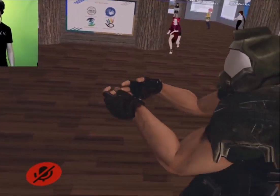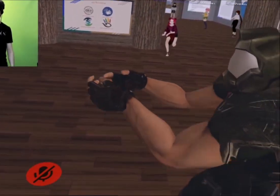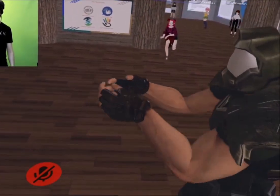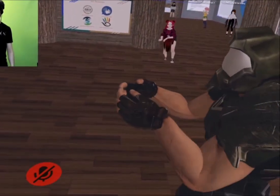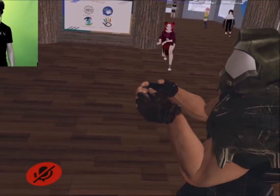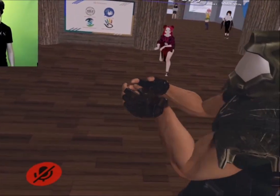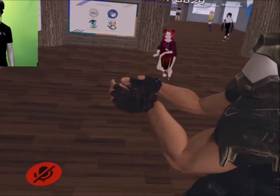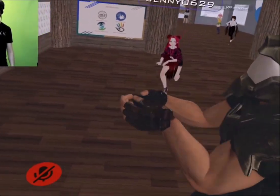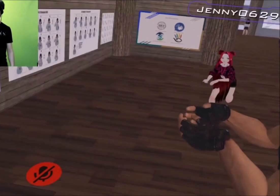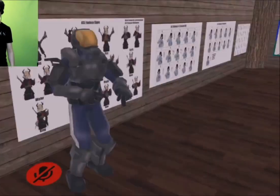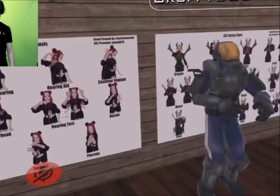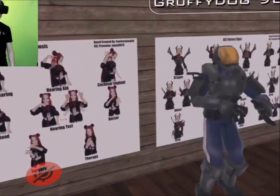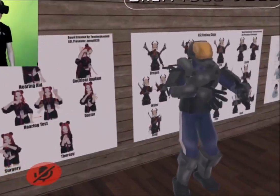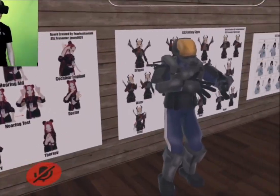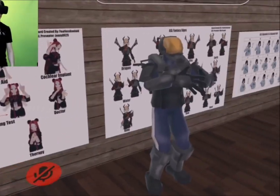America